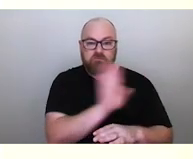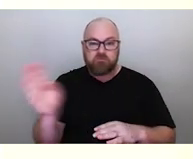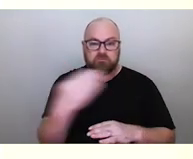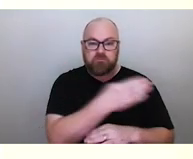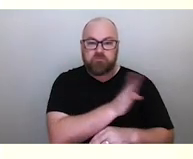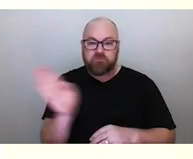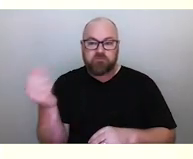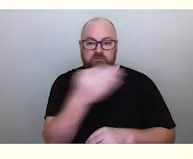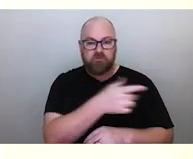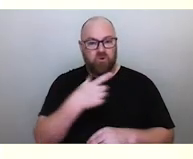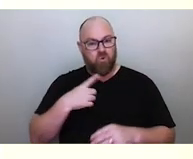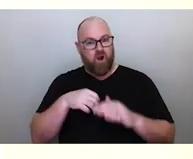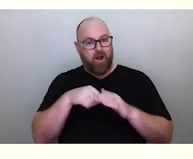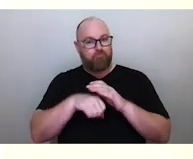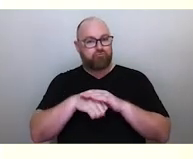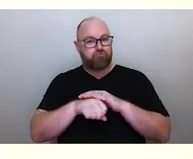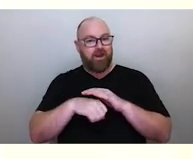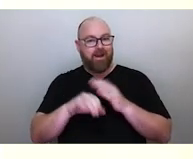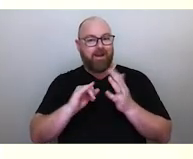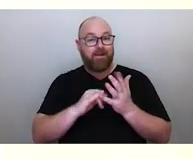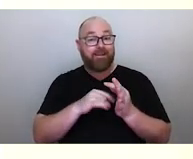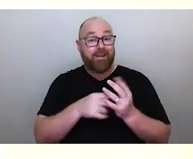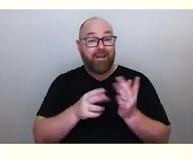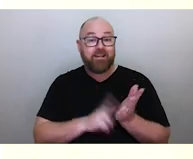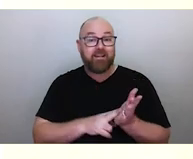It's the breeding season and a very dangerous time to be in the water.